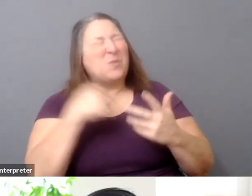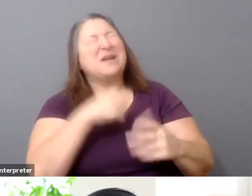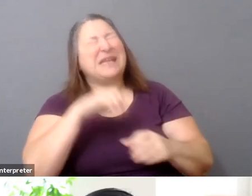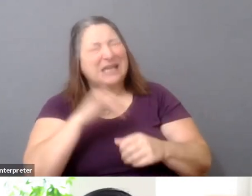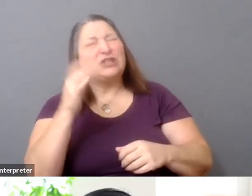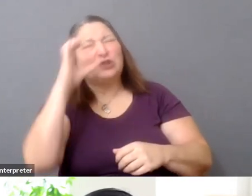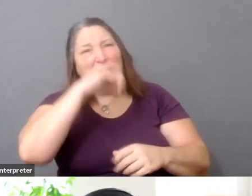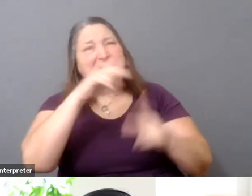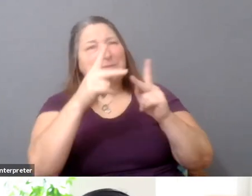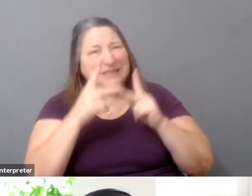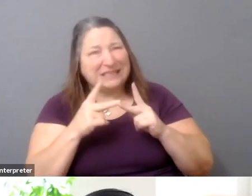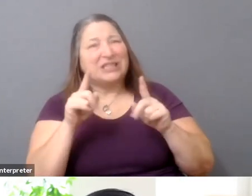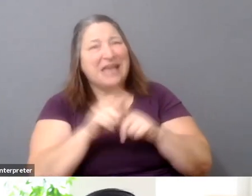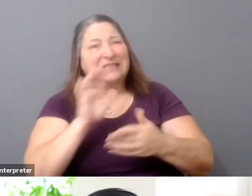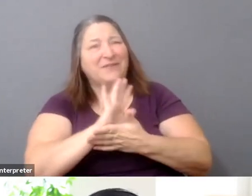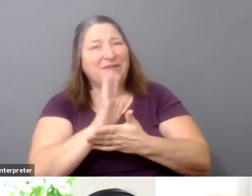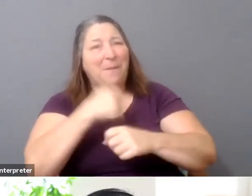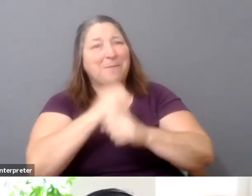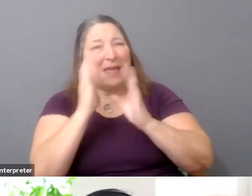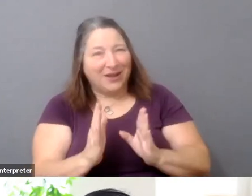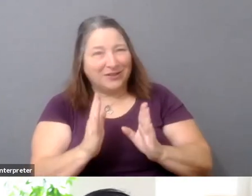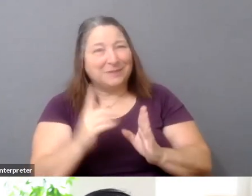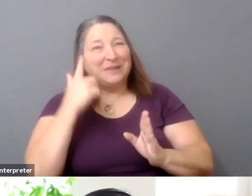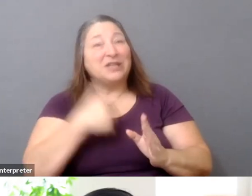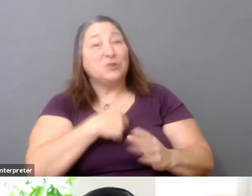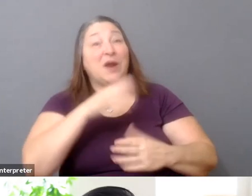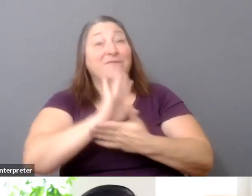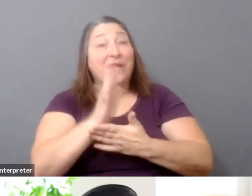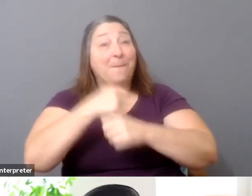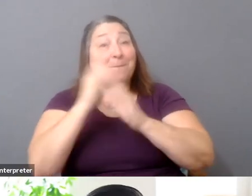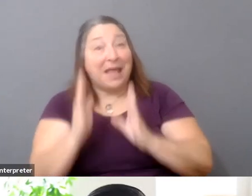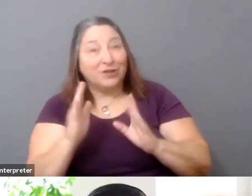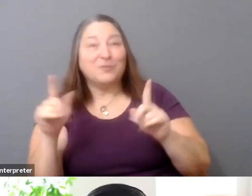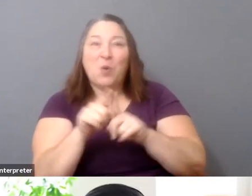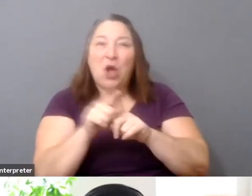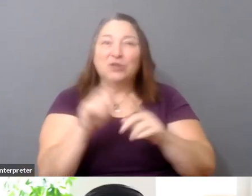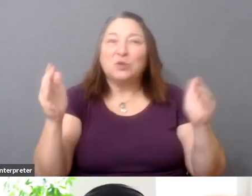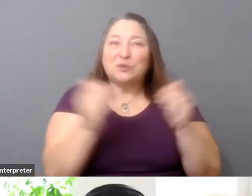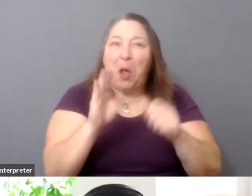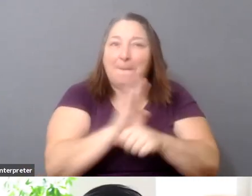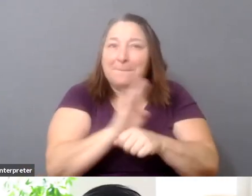of being filmmakers and small-business owners, and I think that this having to--